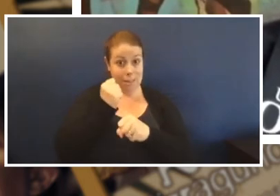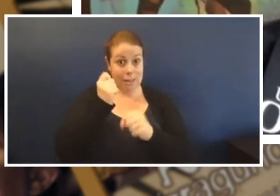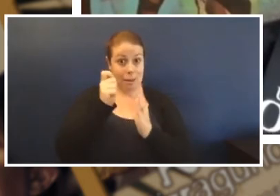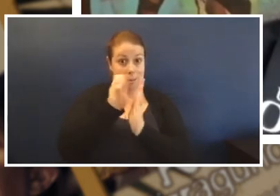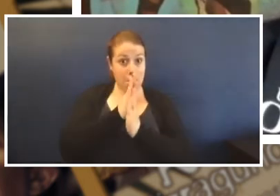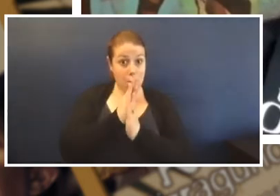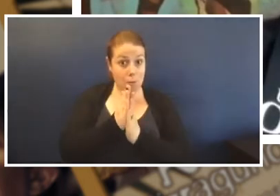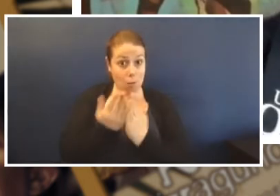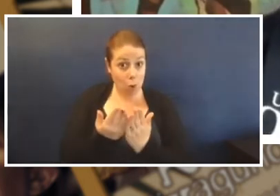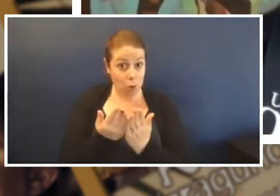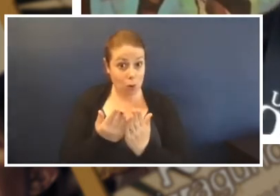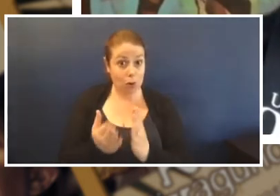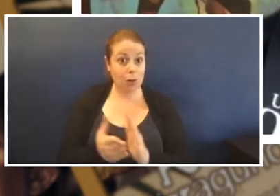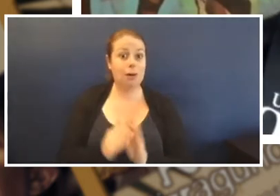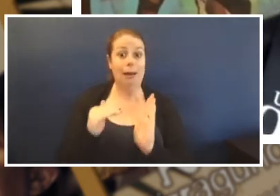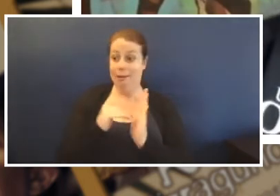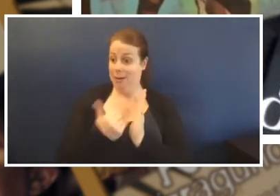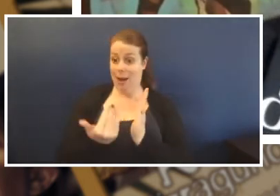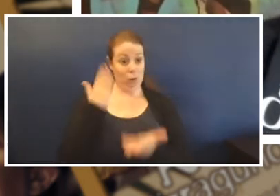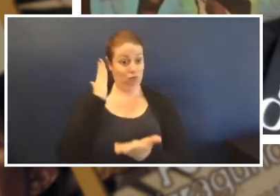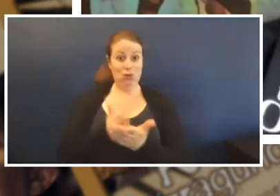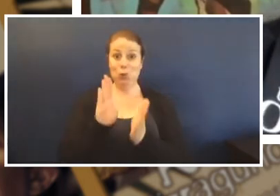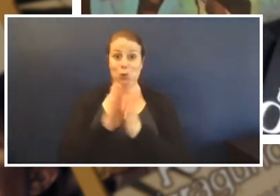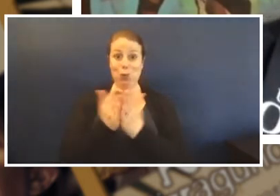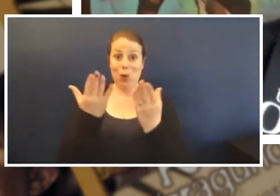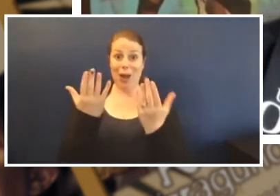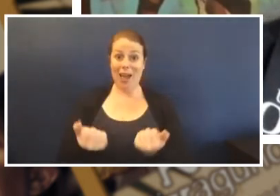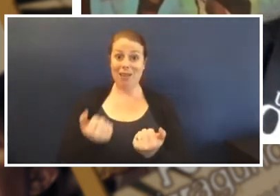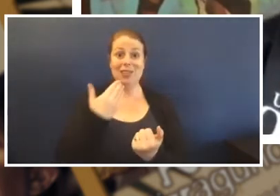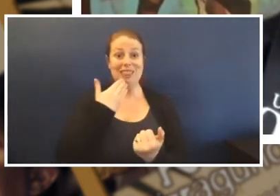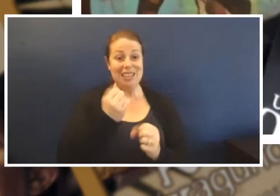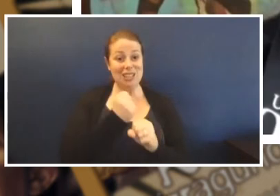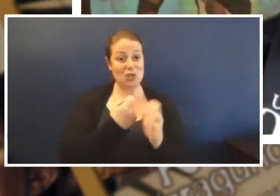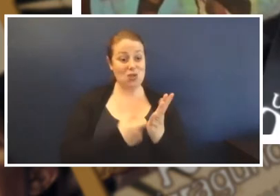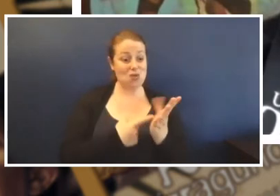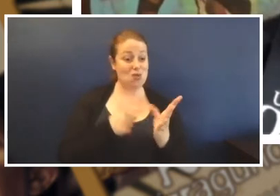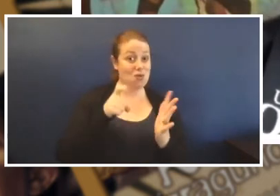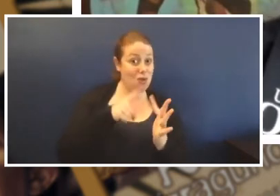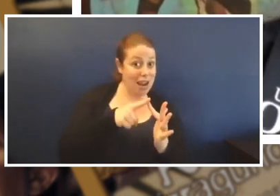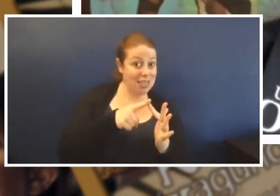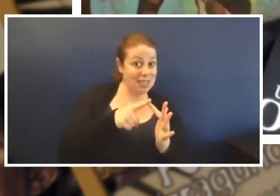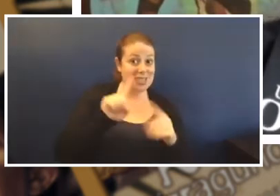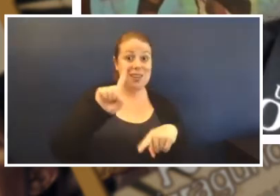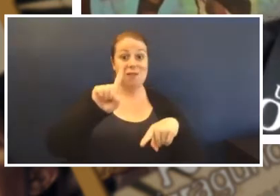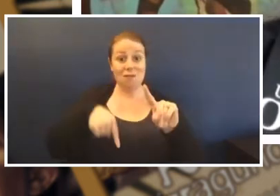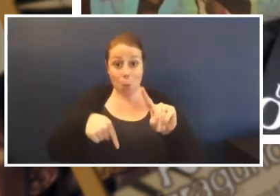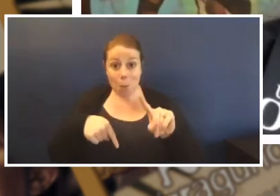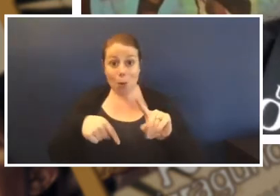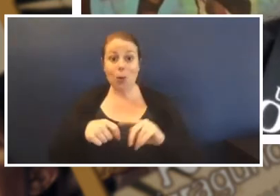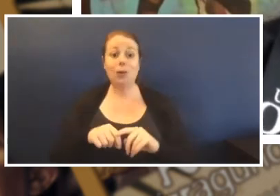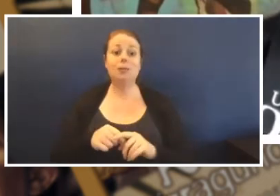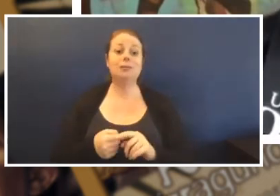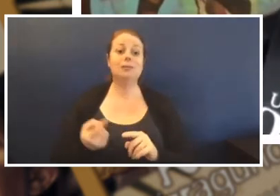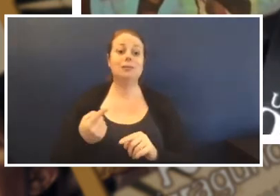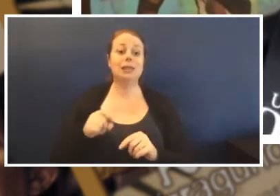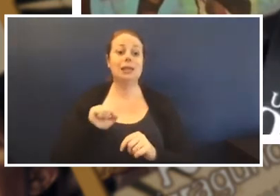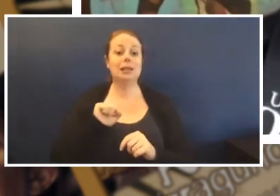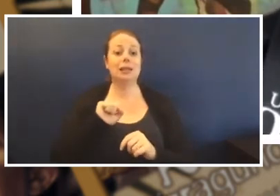and now it's a book thanks to Grace and football and I hope pokey knows wanting